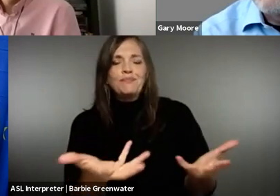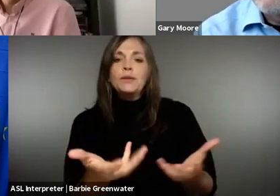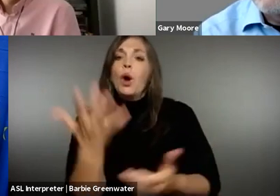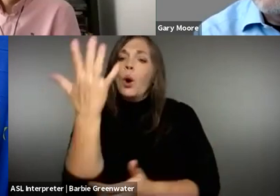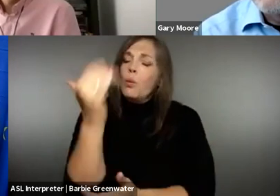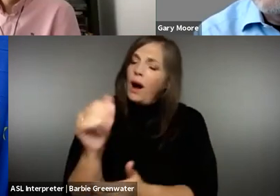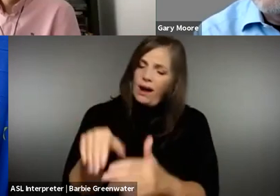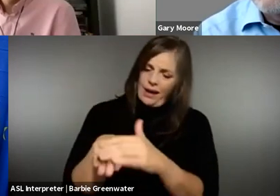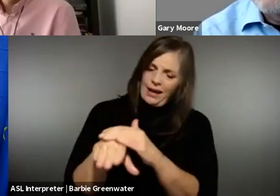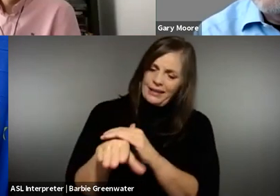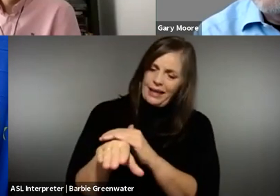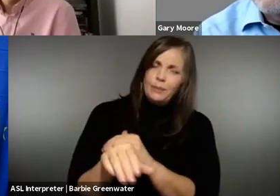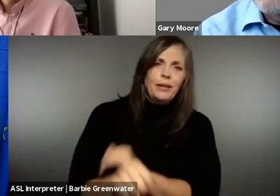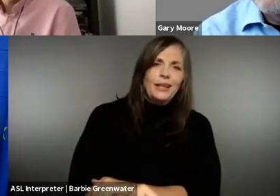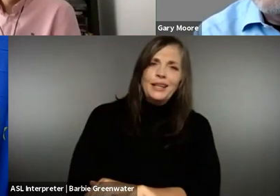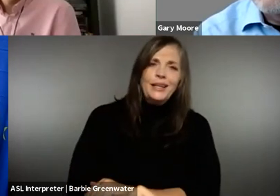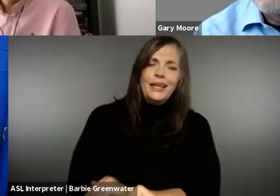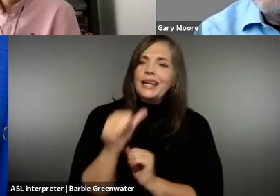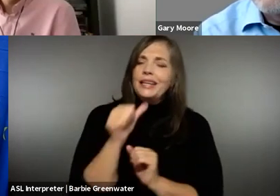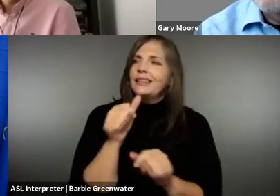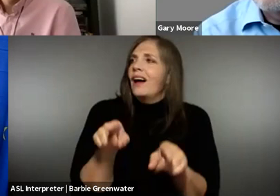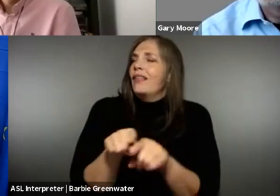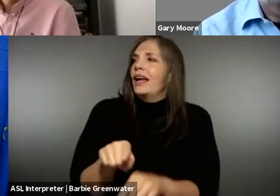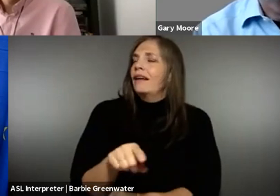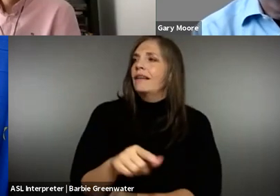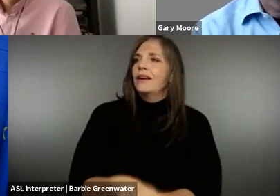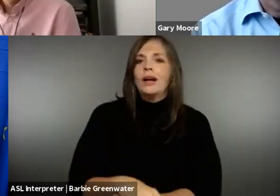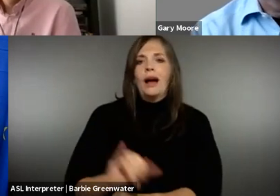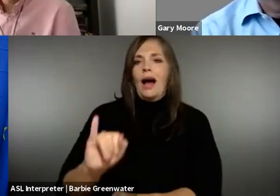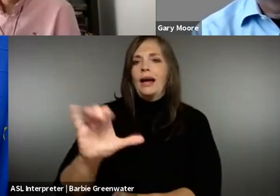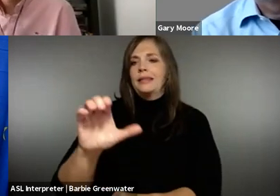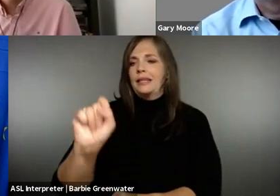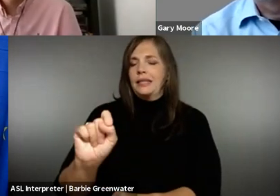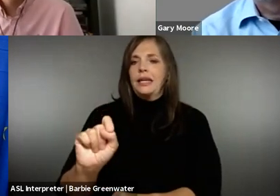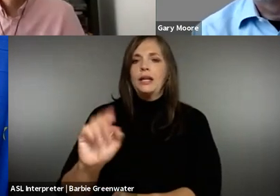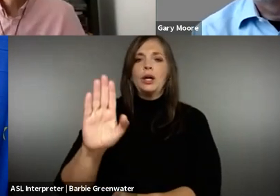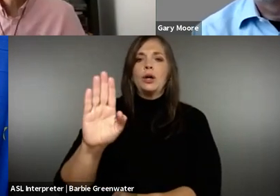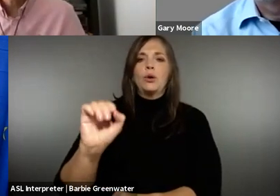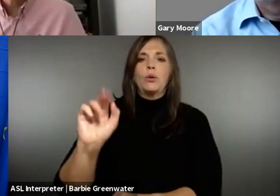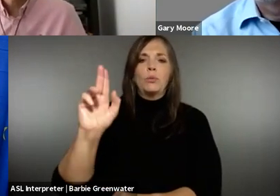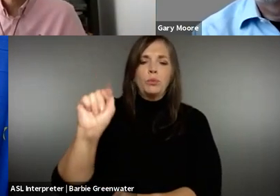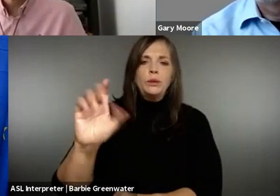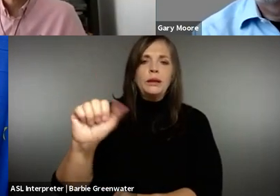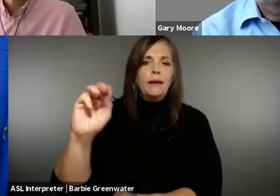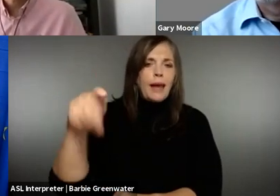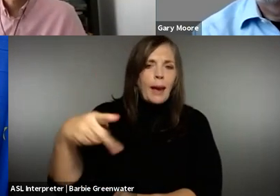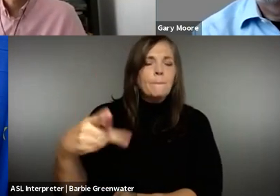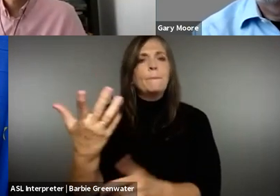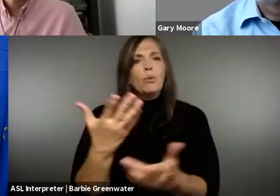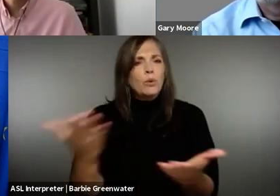well, I think as the others have said, I don't know why accessibility isn't sort of 101 in your